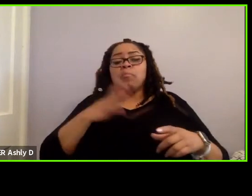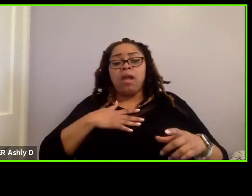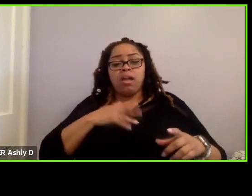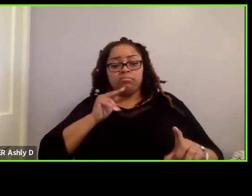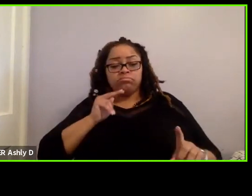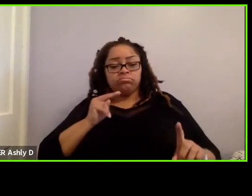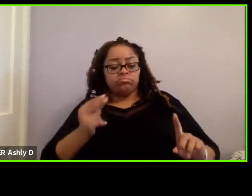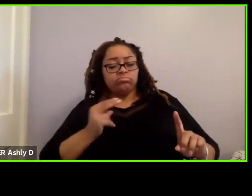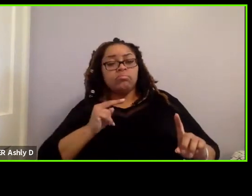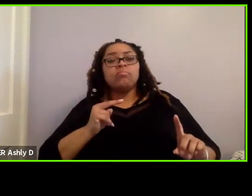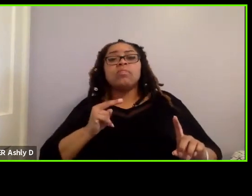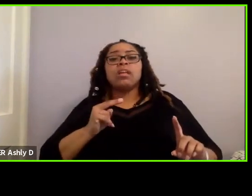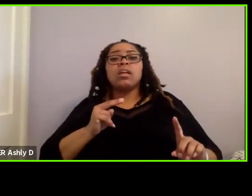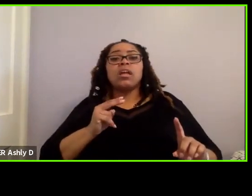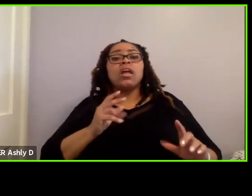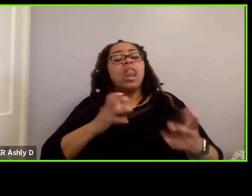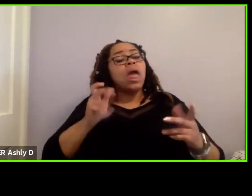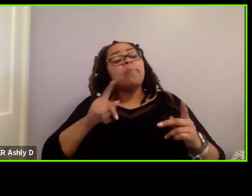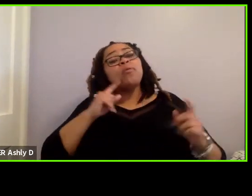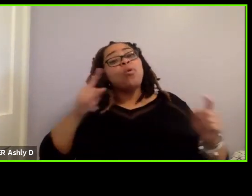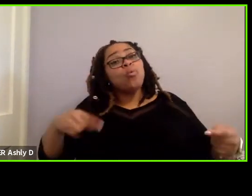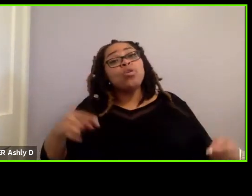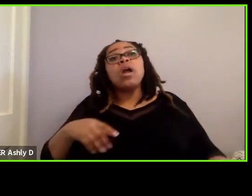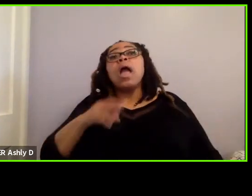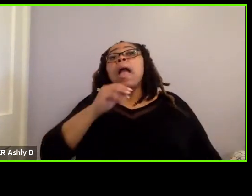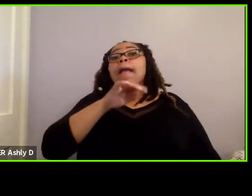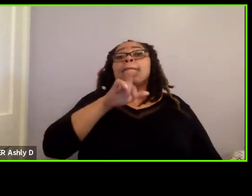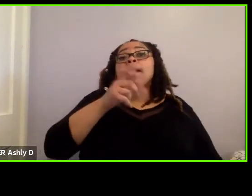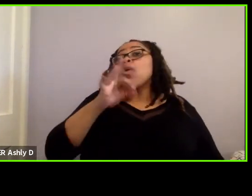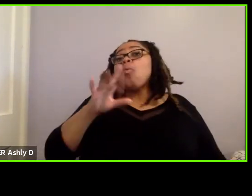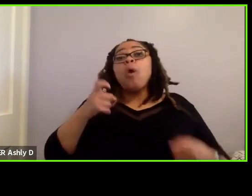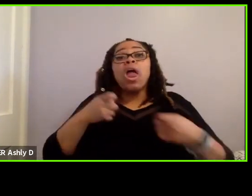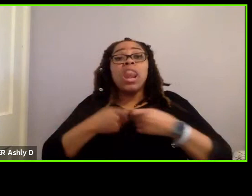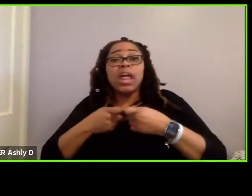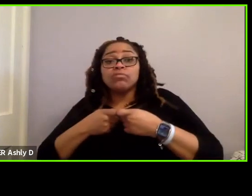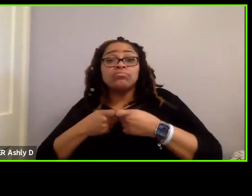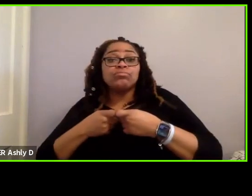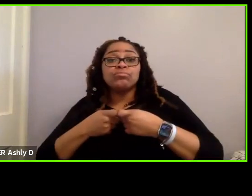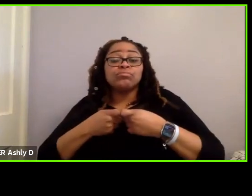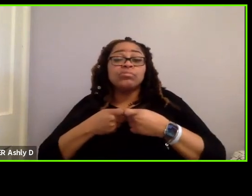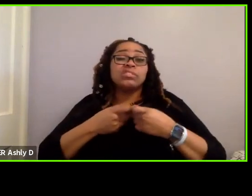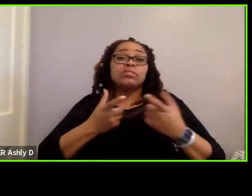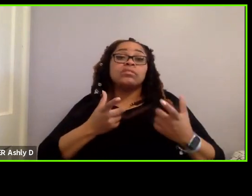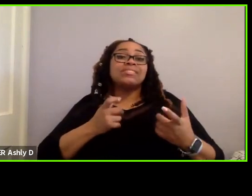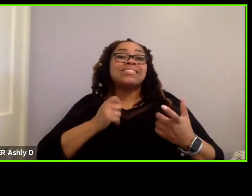of people in wheelchairs, whether they’re manual or electric, who are not very, very